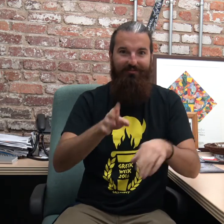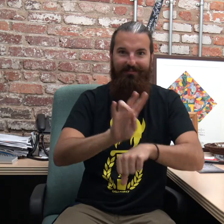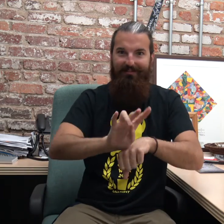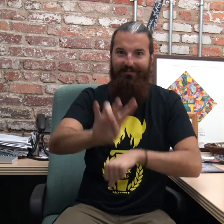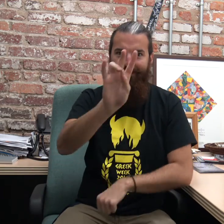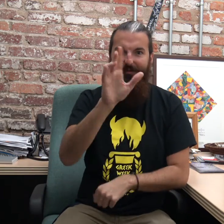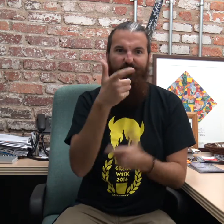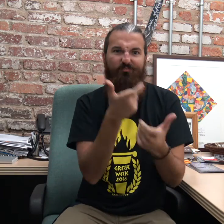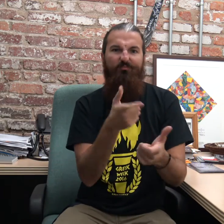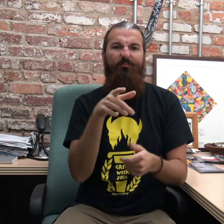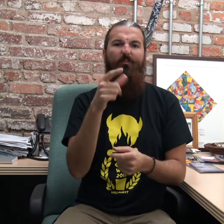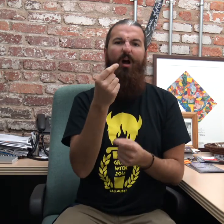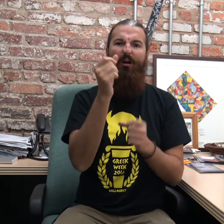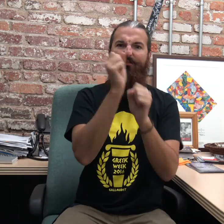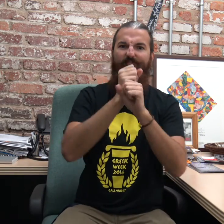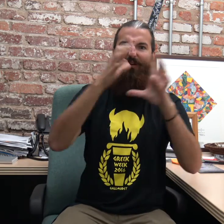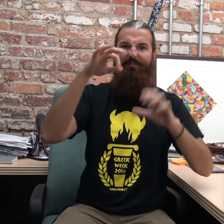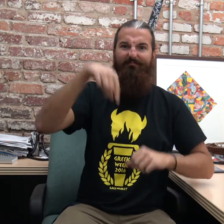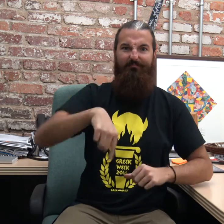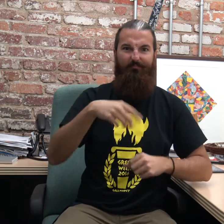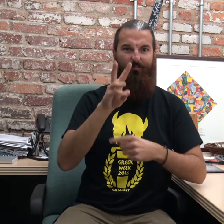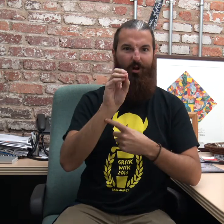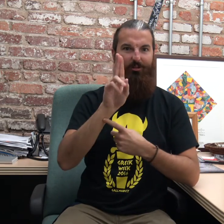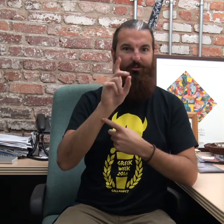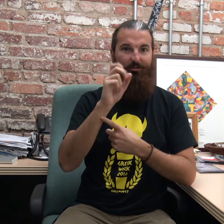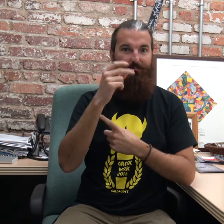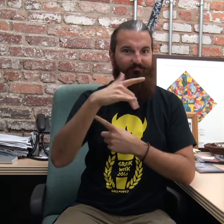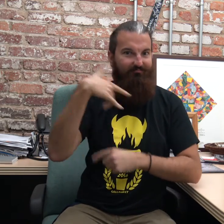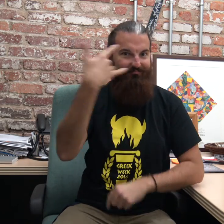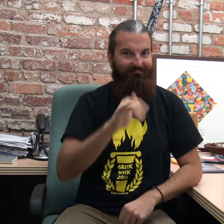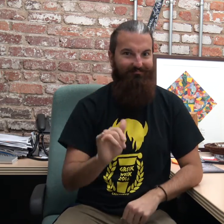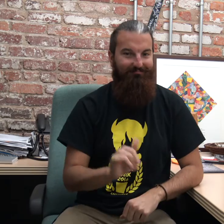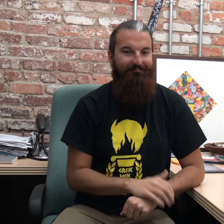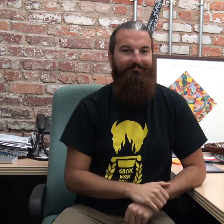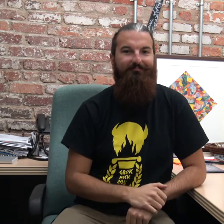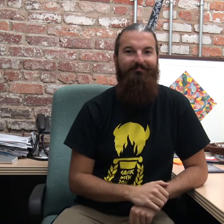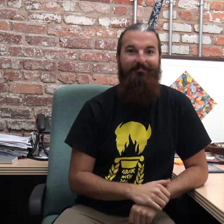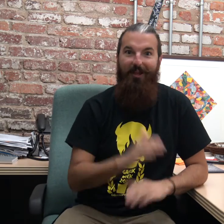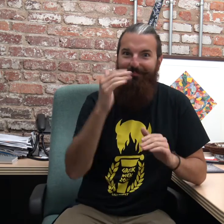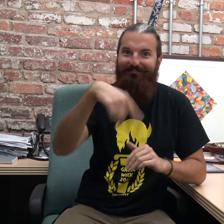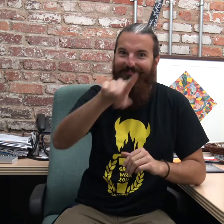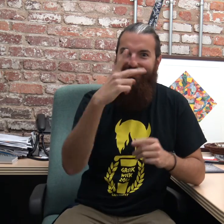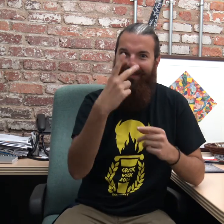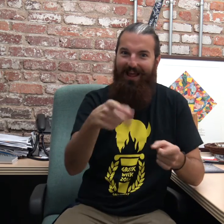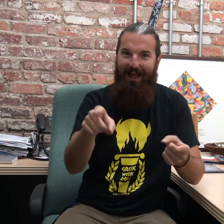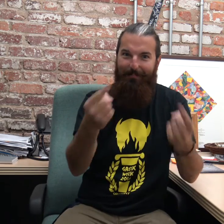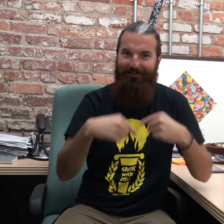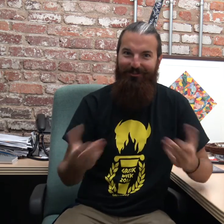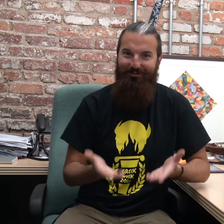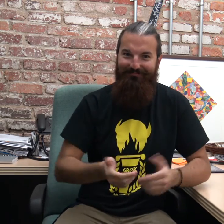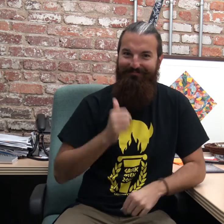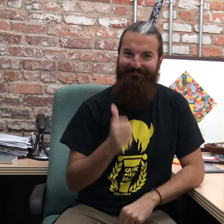at 7pm watch this workshop and imagine the vision. Hope to see you all come here!